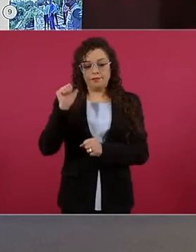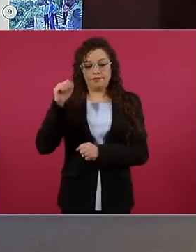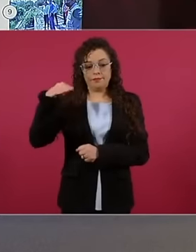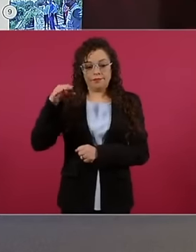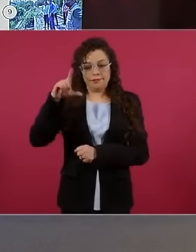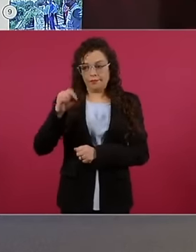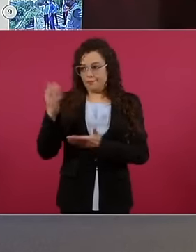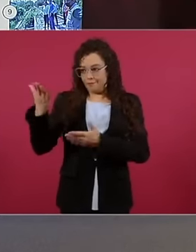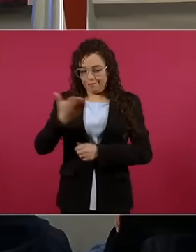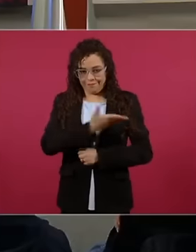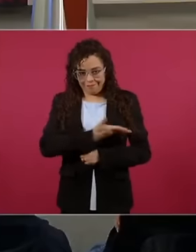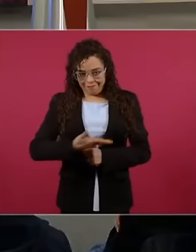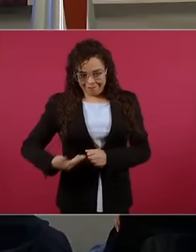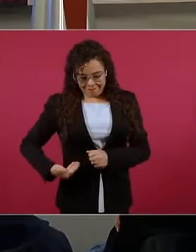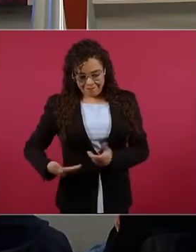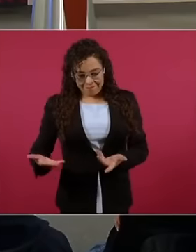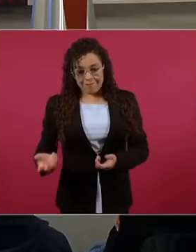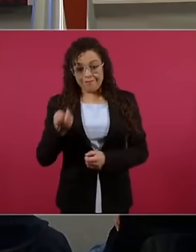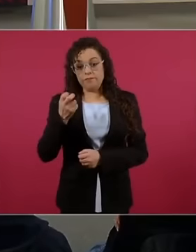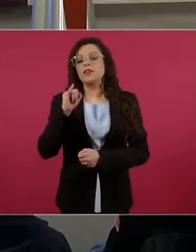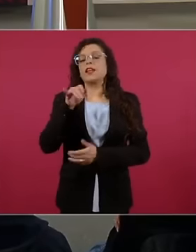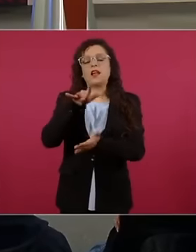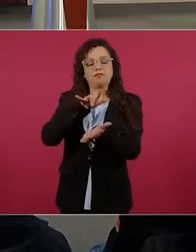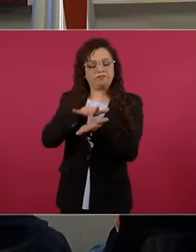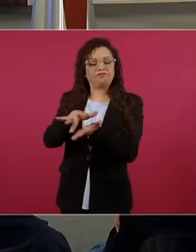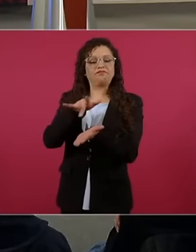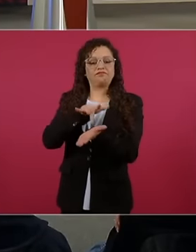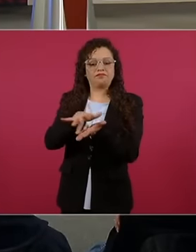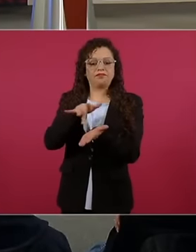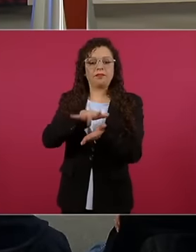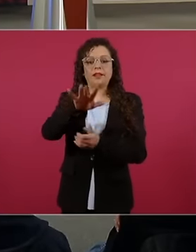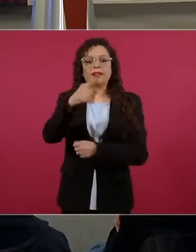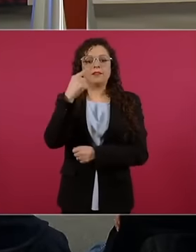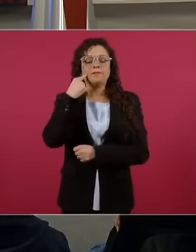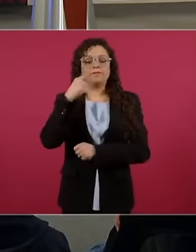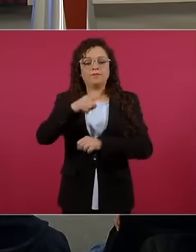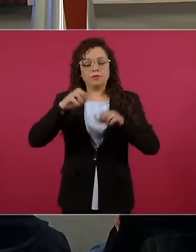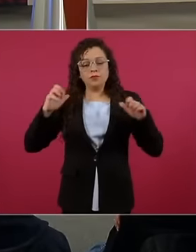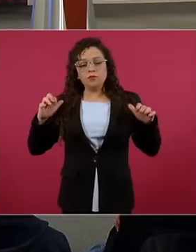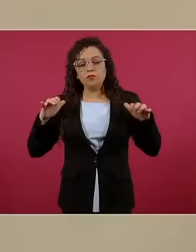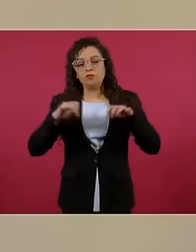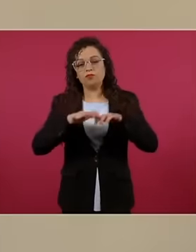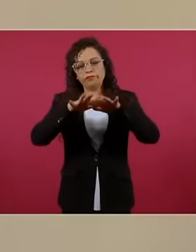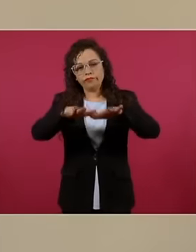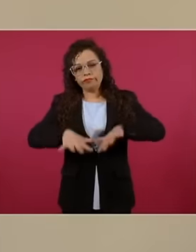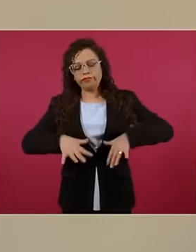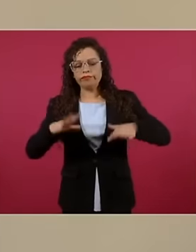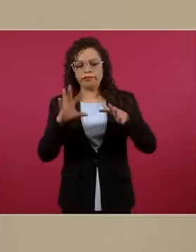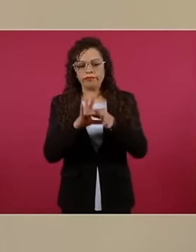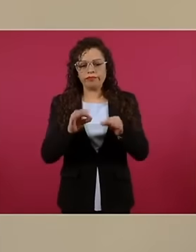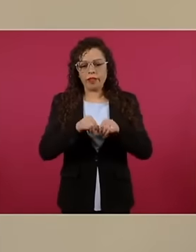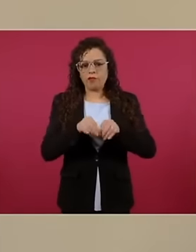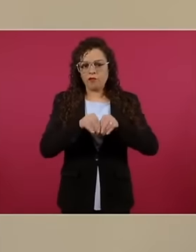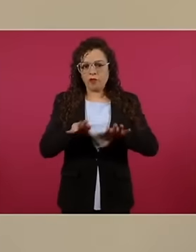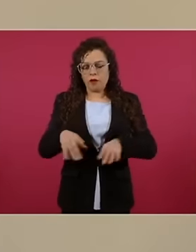and support and then the first assemblies consisted of showing them the project. Once